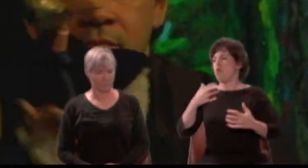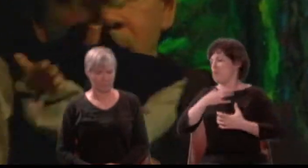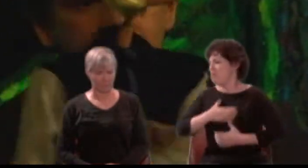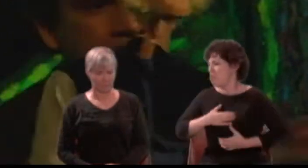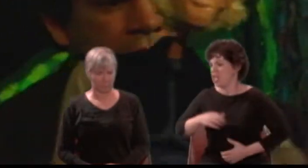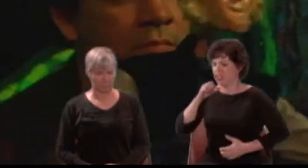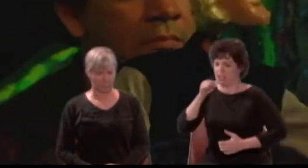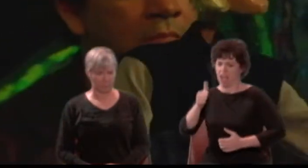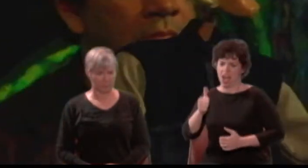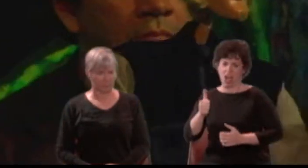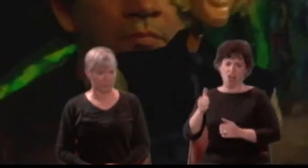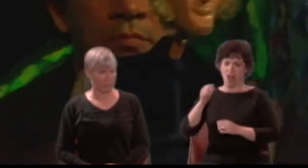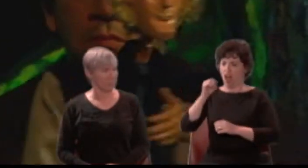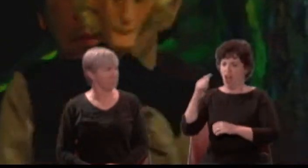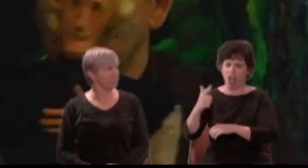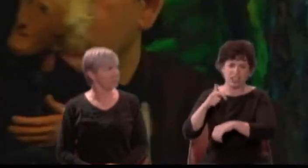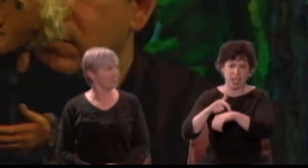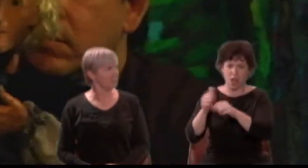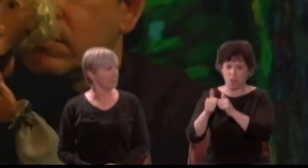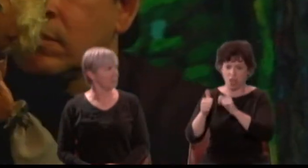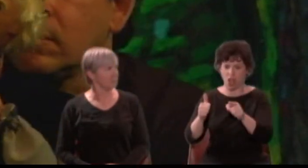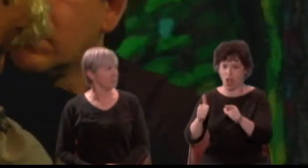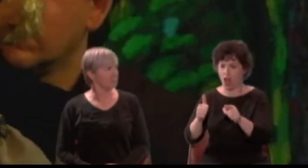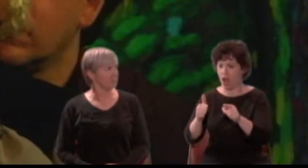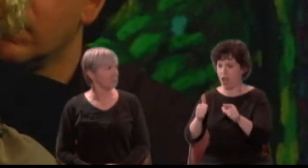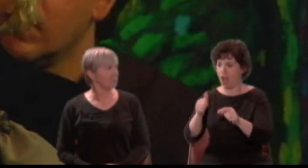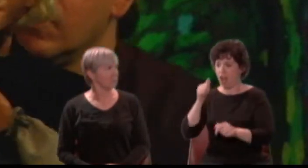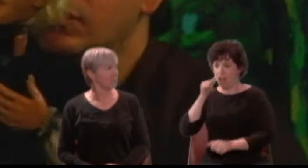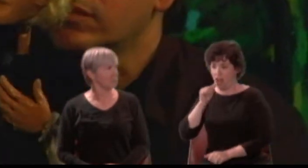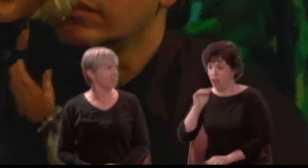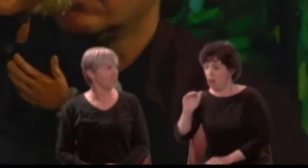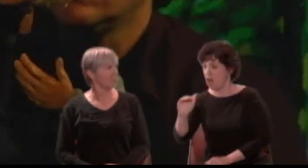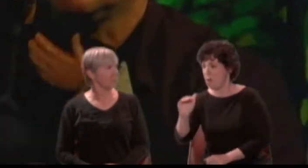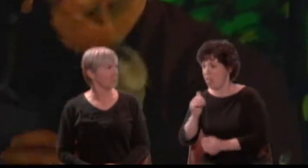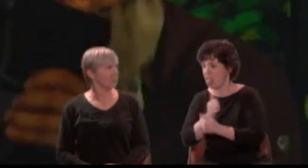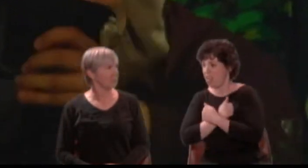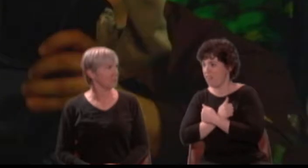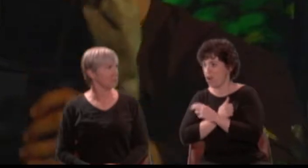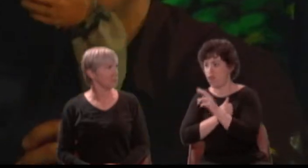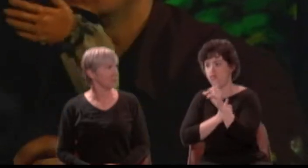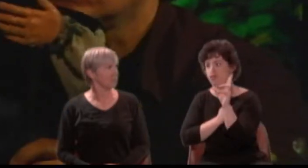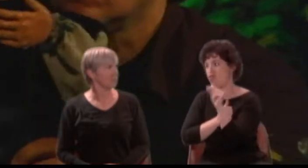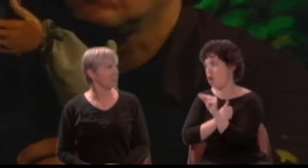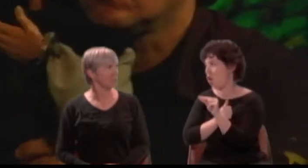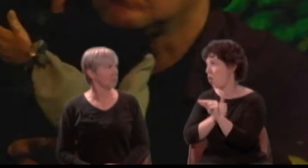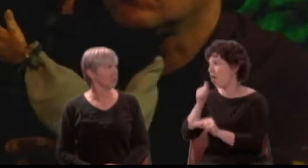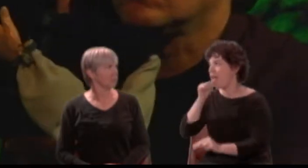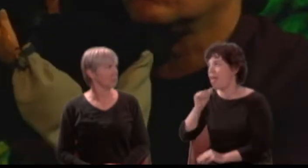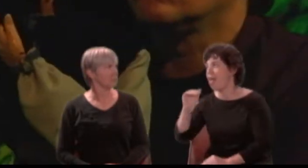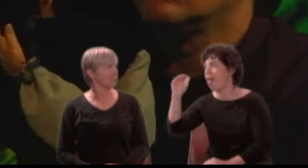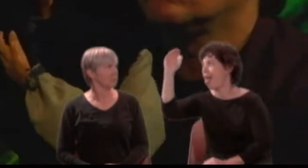Not Hermia, but Helena I love. Who will not change a raven for a dove?